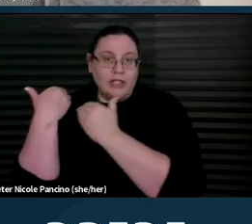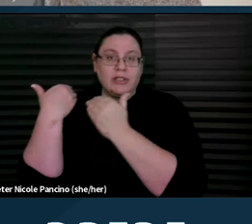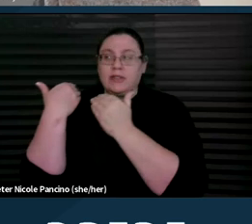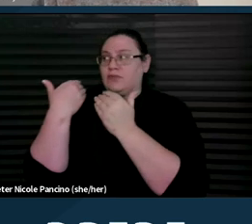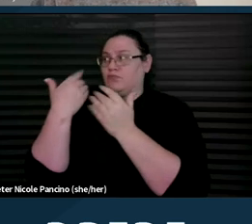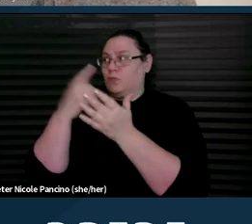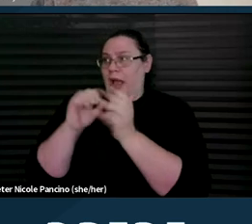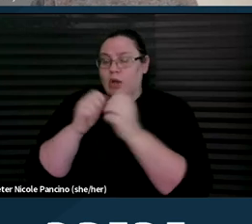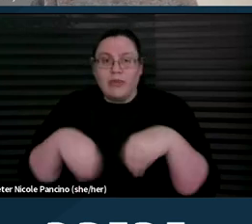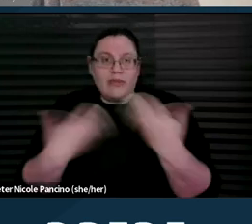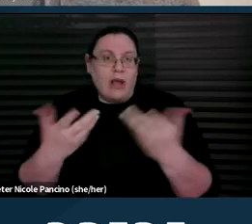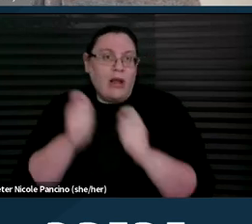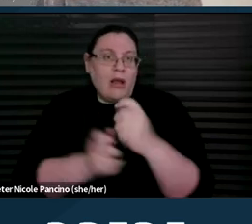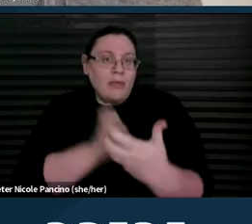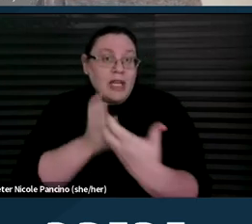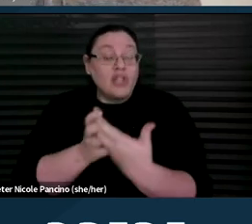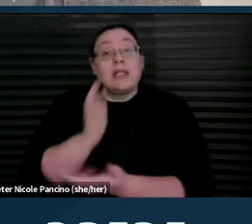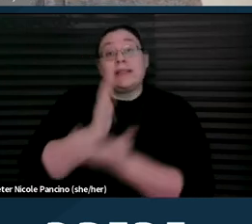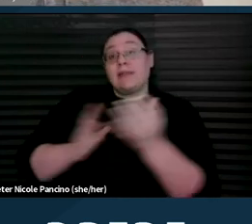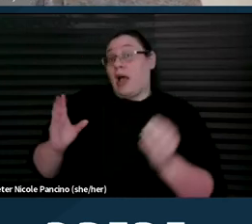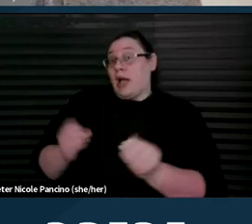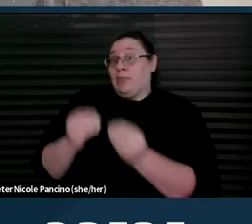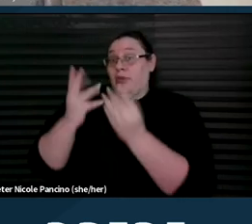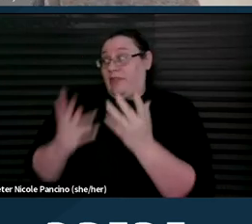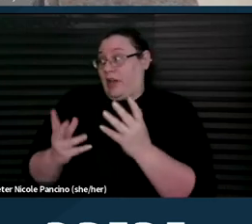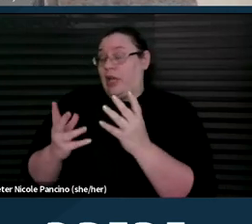And some providers even cited providing accommodations